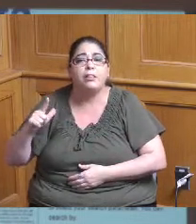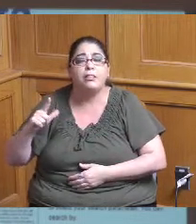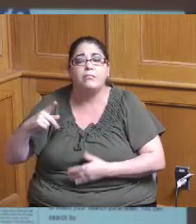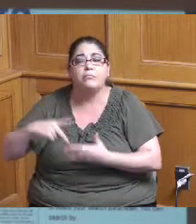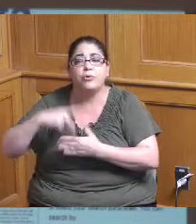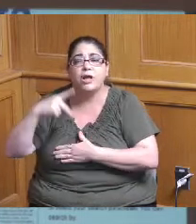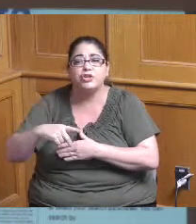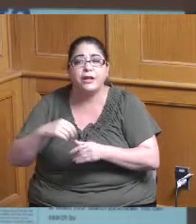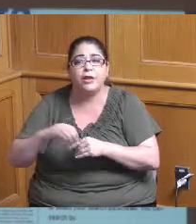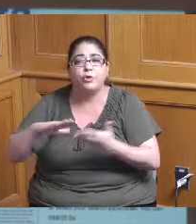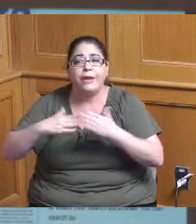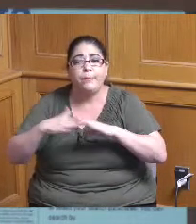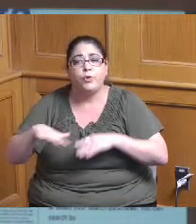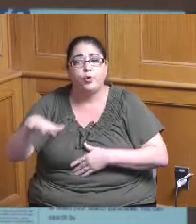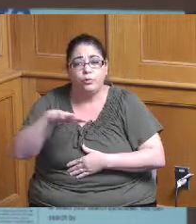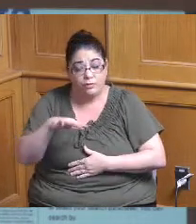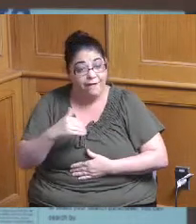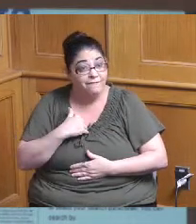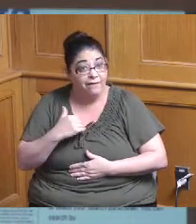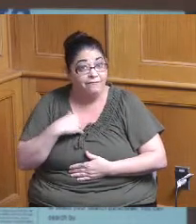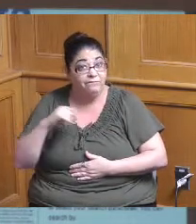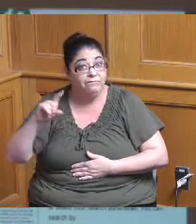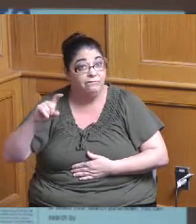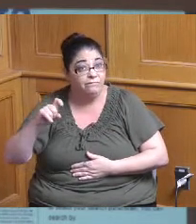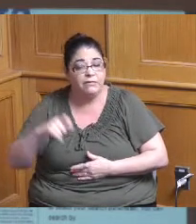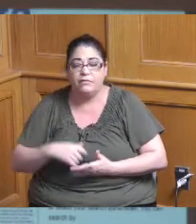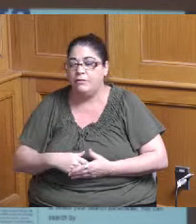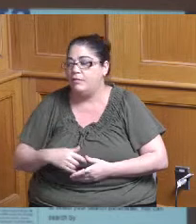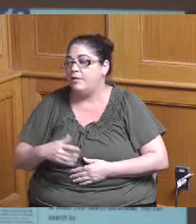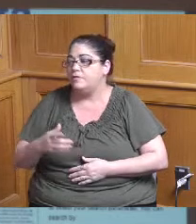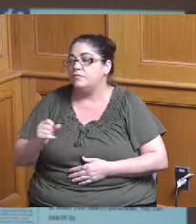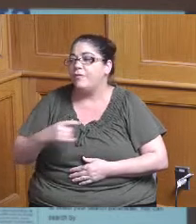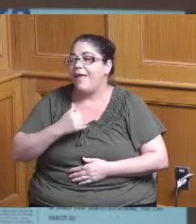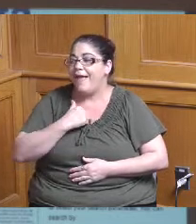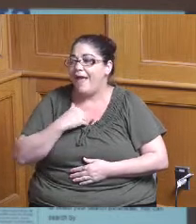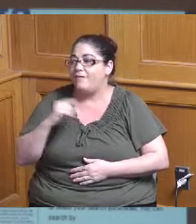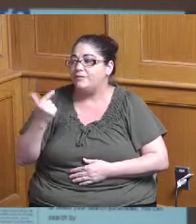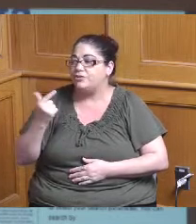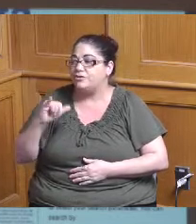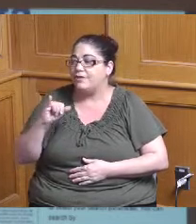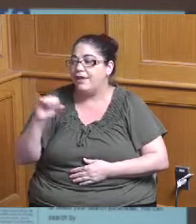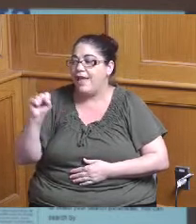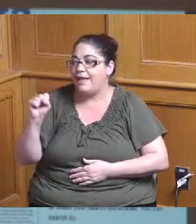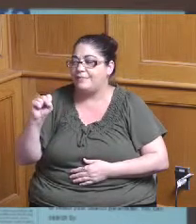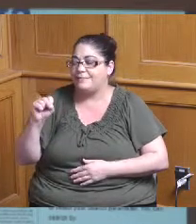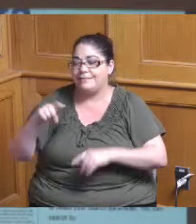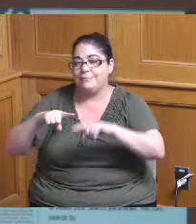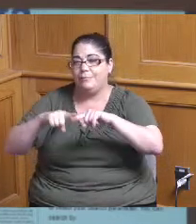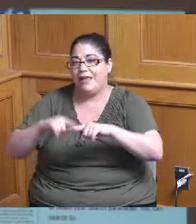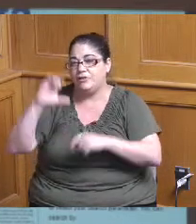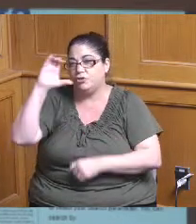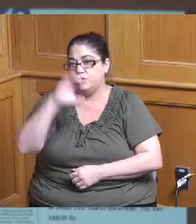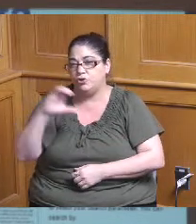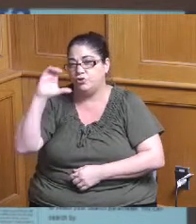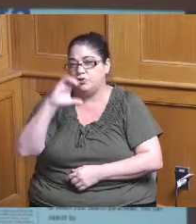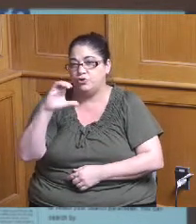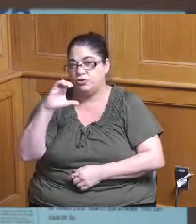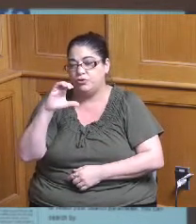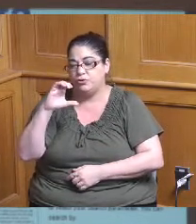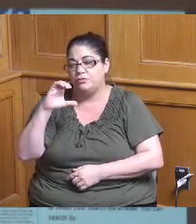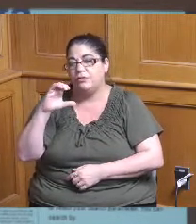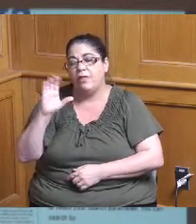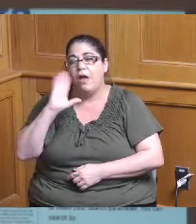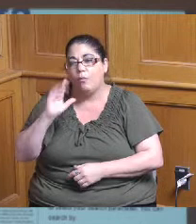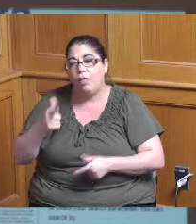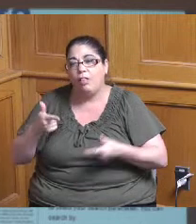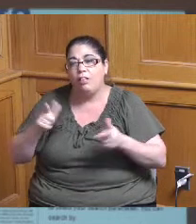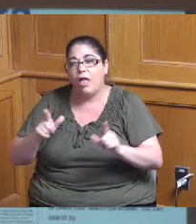neighborhood we do have a a GIS based search on our website that is available so that you could